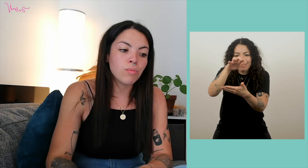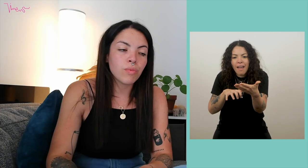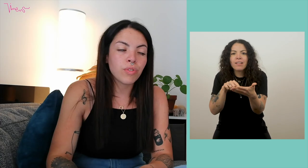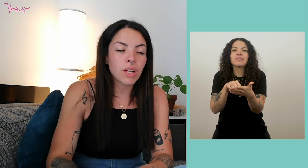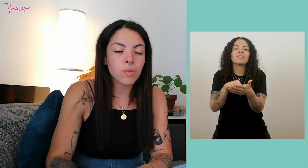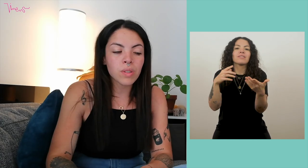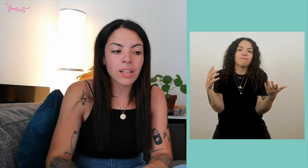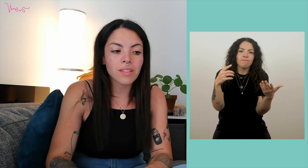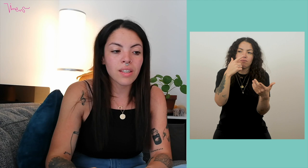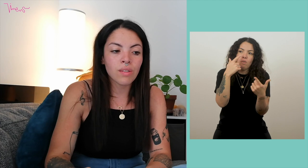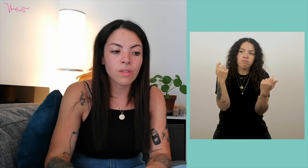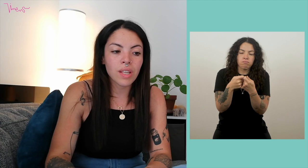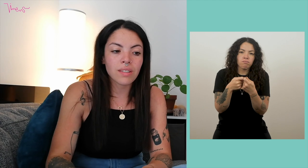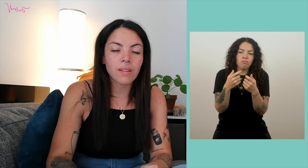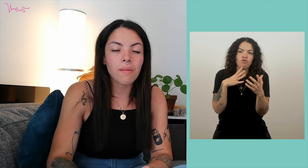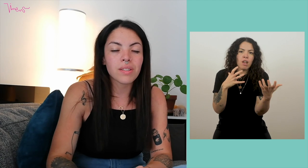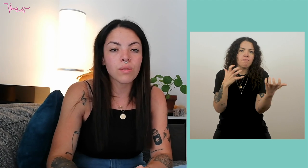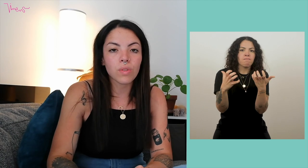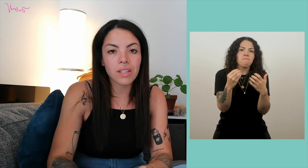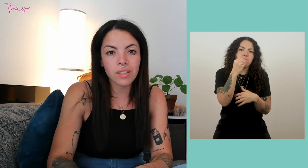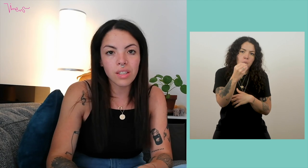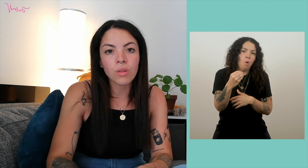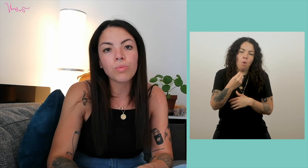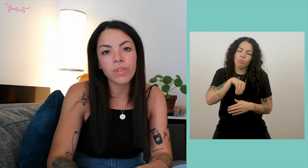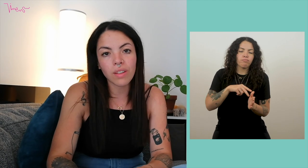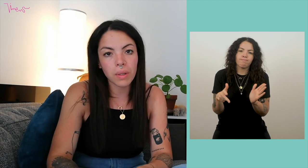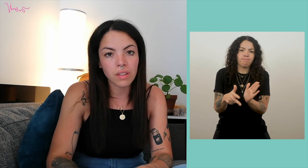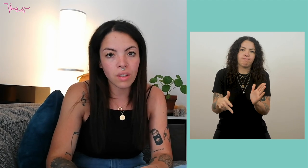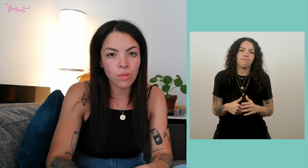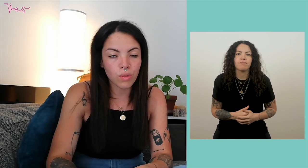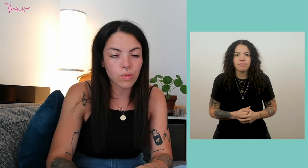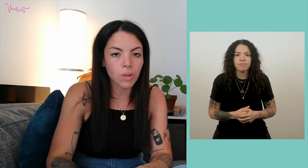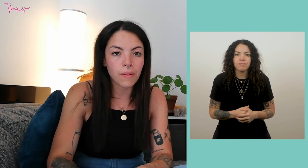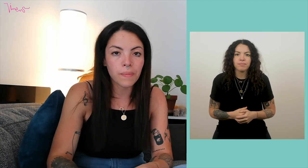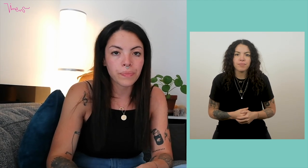end, it was still quite contrasting and that we could interpret in front of this wall.